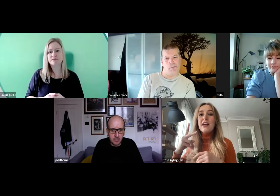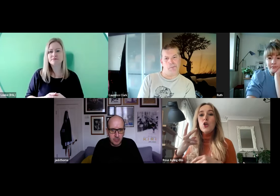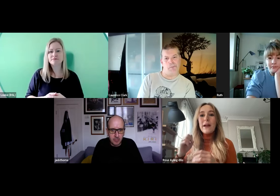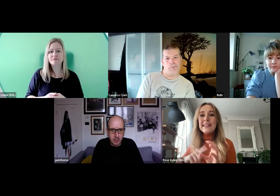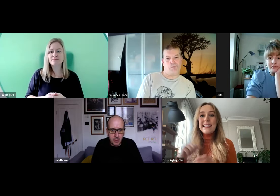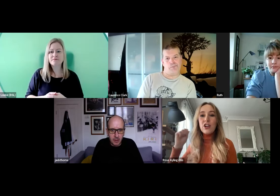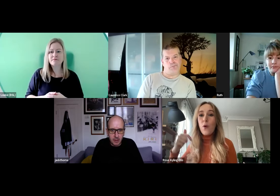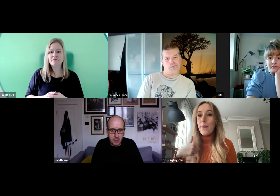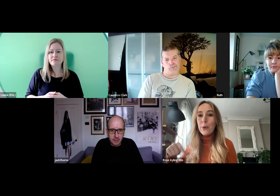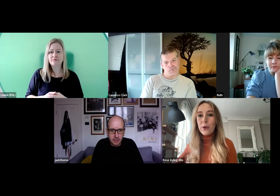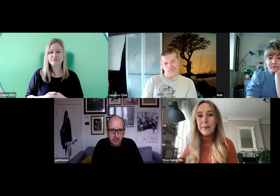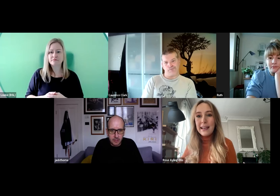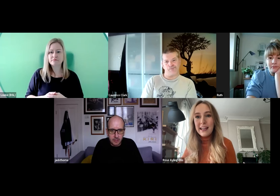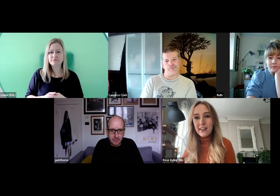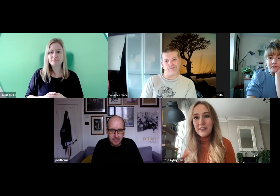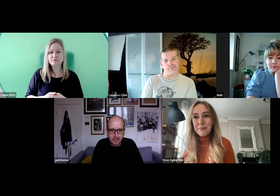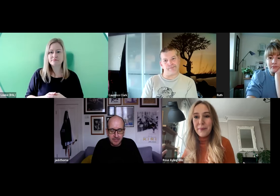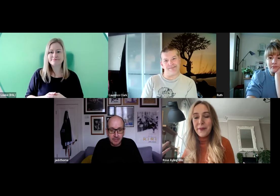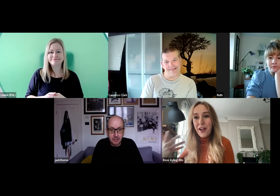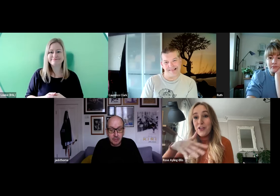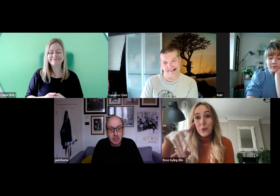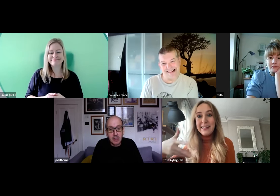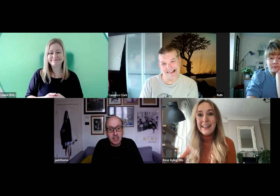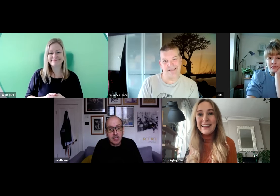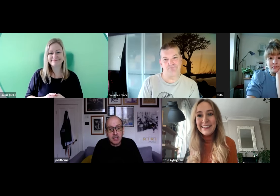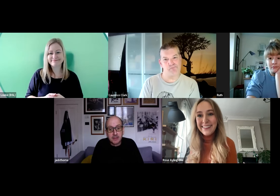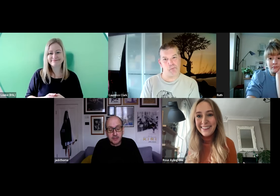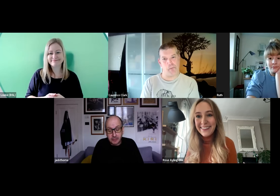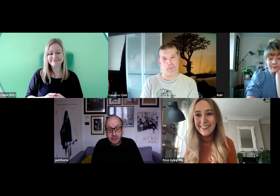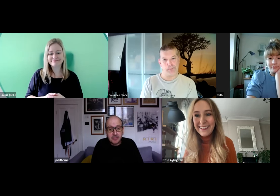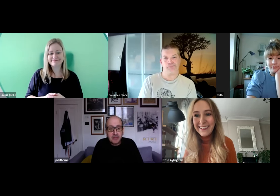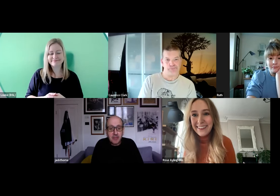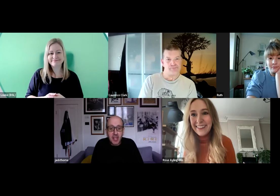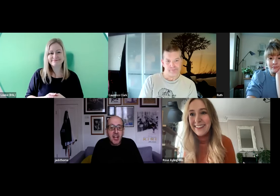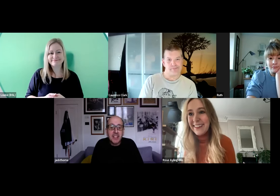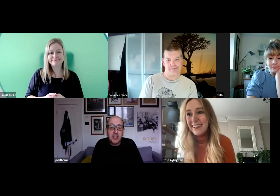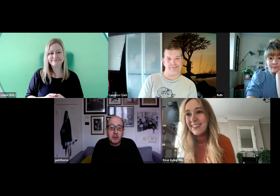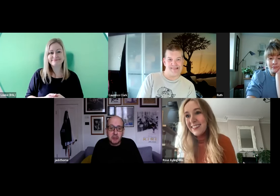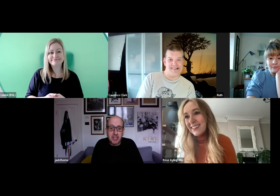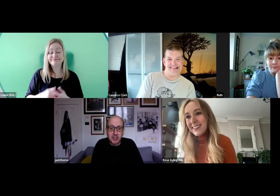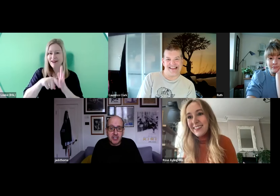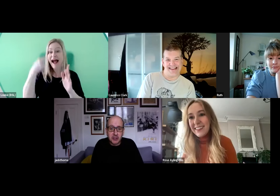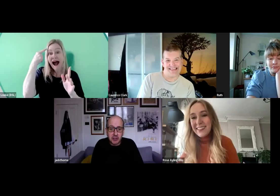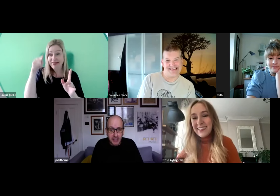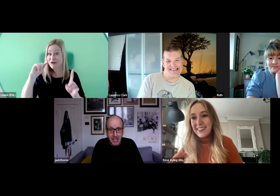ago I probably wouldn't be here doing this. I think you would because you're extraordinary